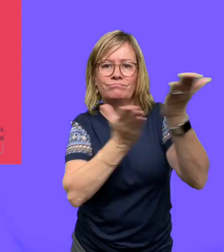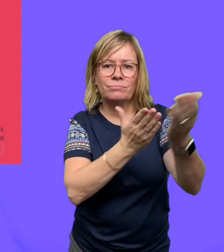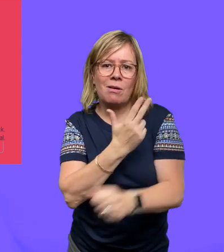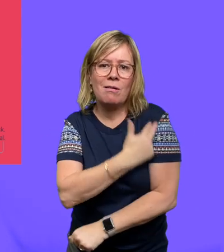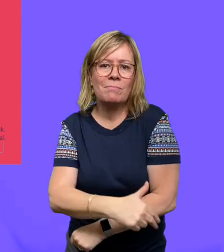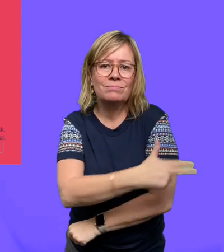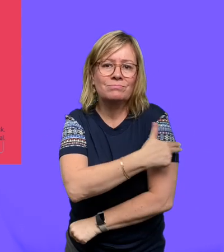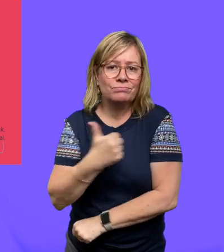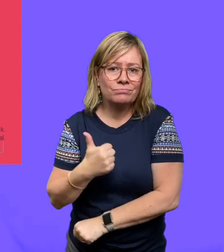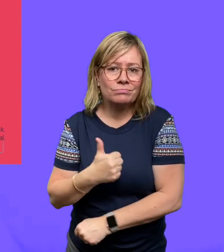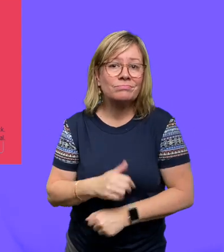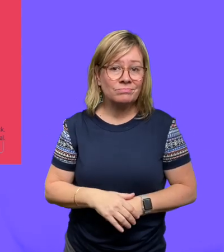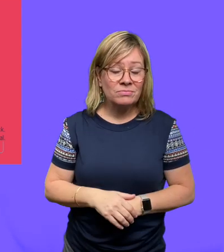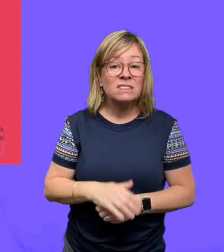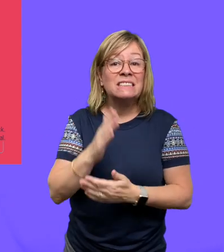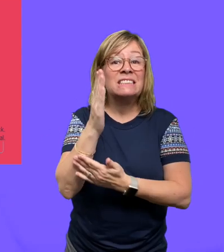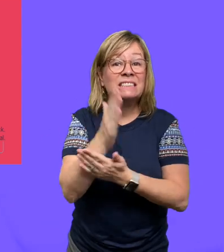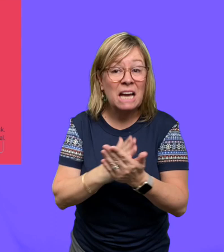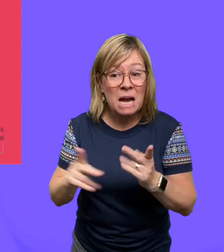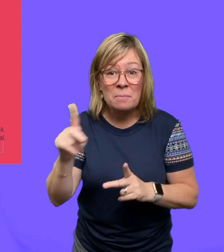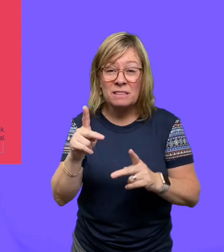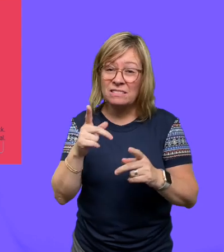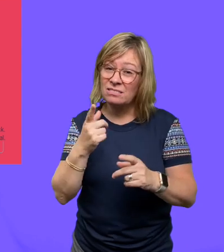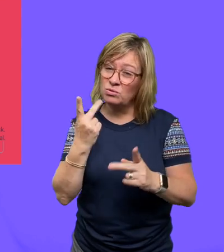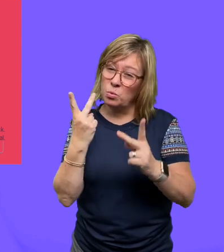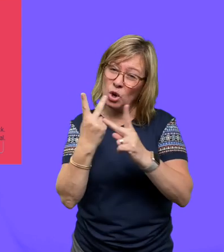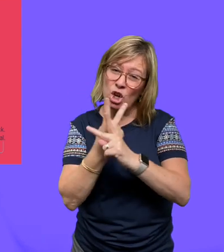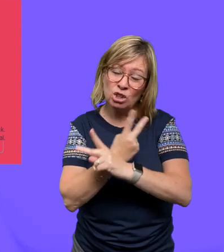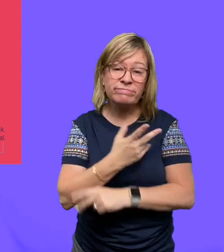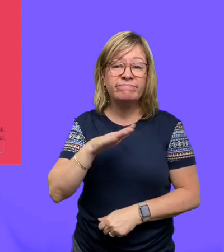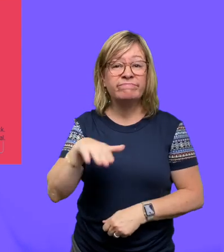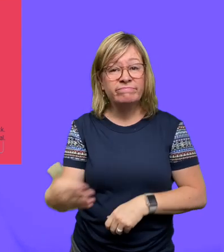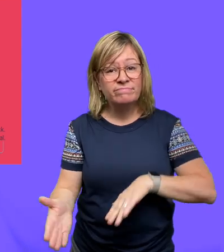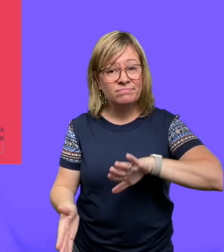and may have to go to the hospital. Some of those people become even worse and